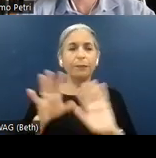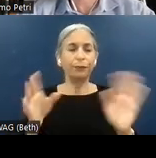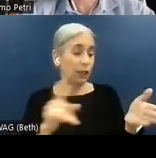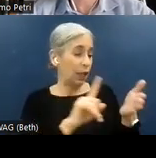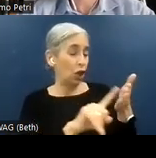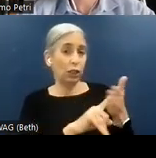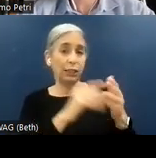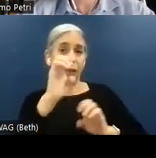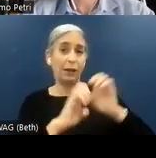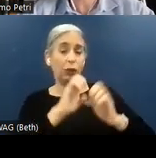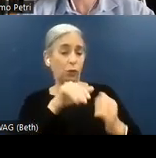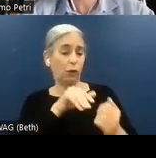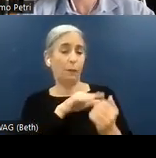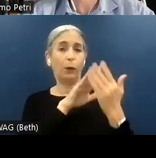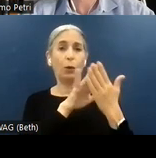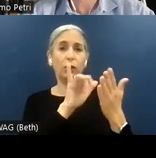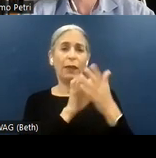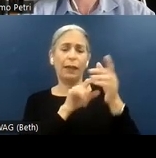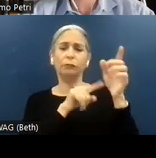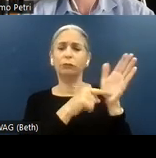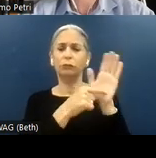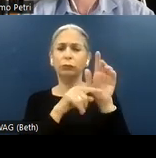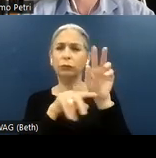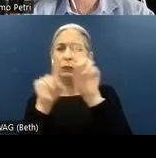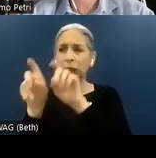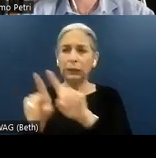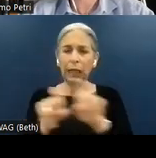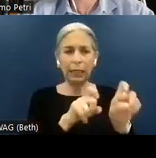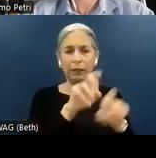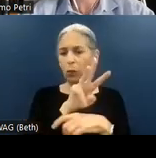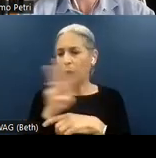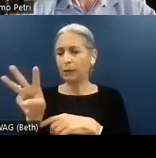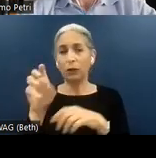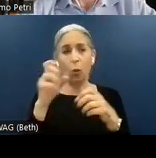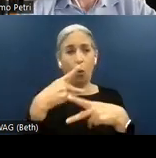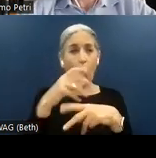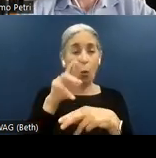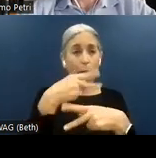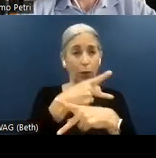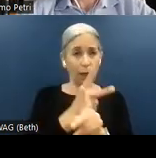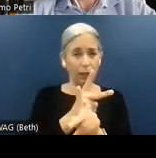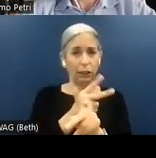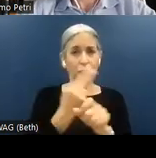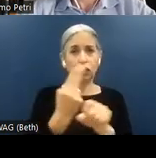approach that examines a website or digital product in action using assistive technologies